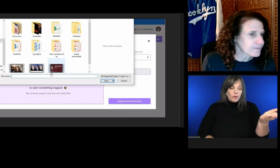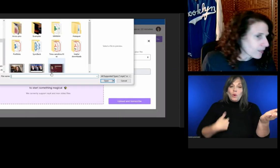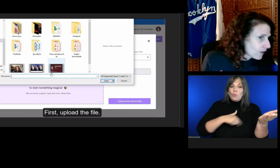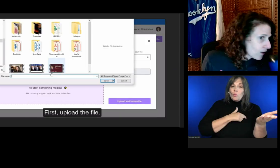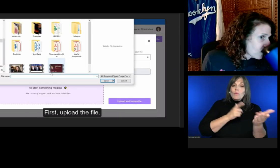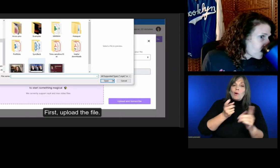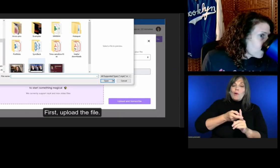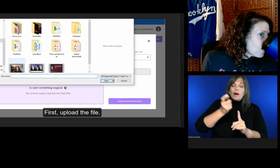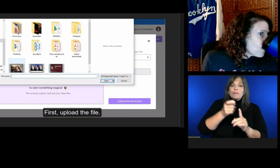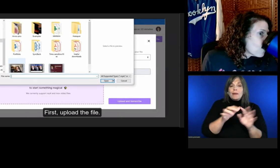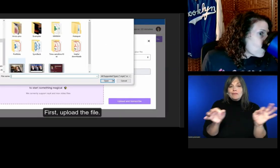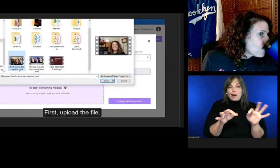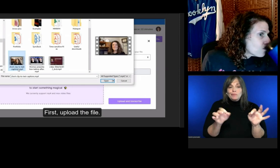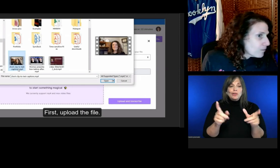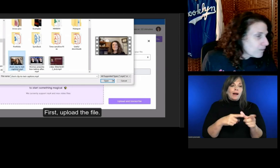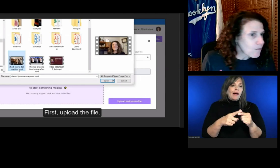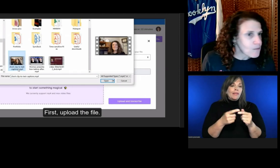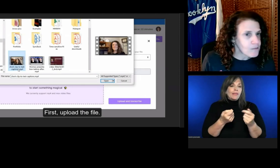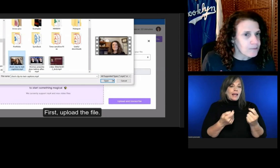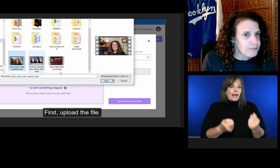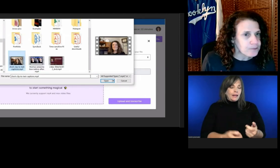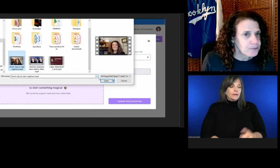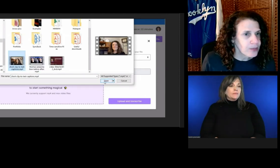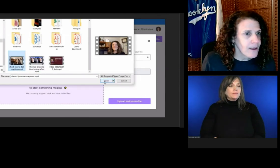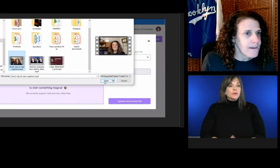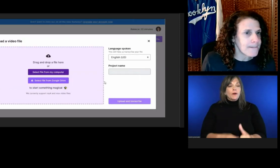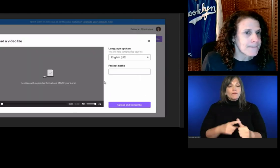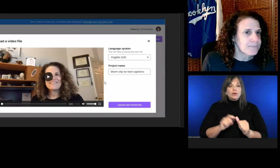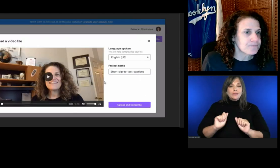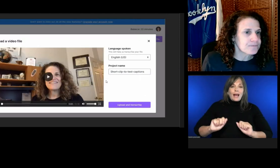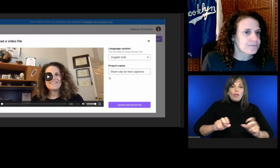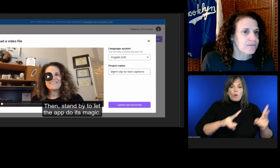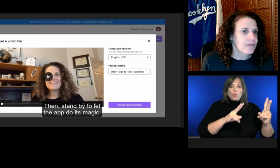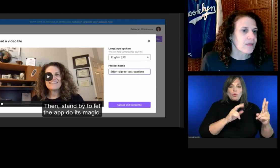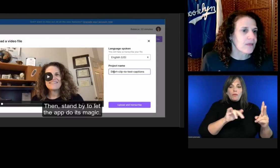First, upload the file.